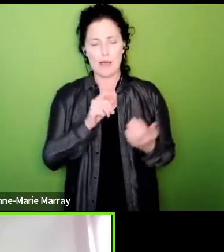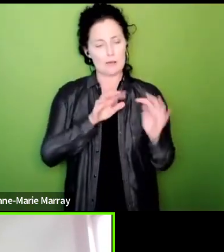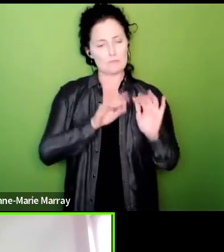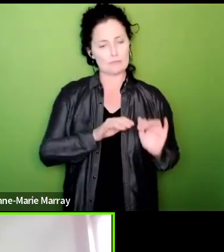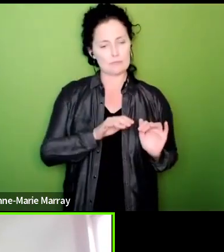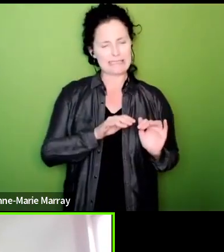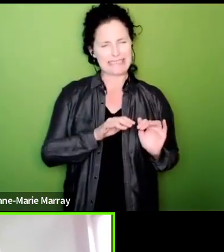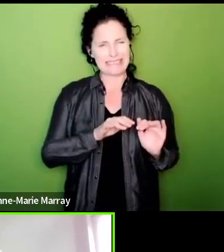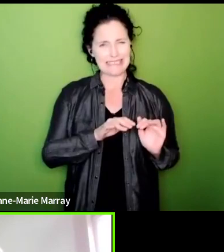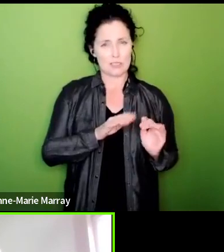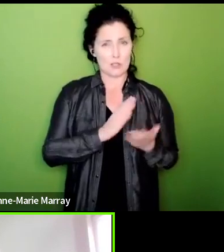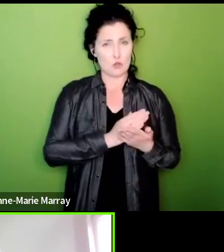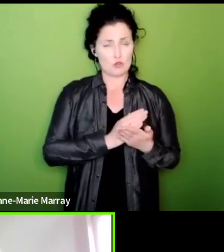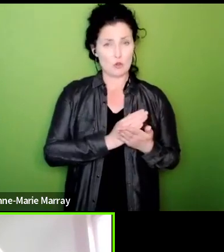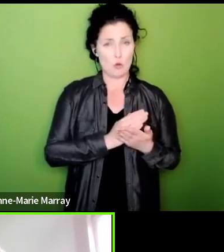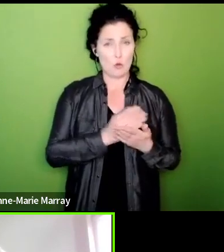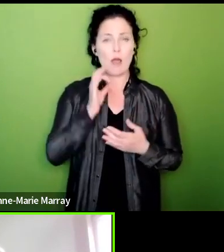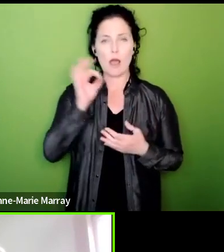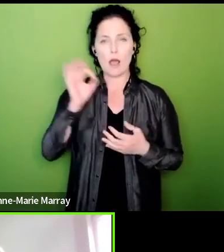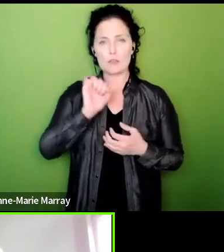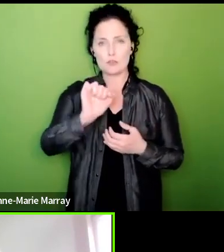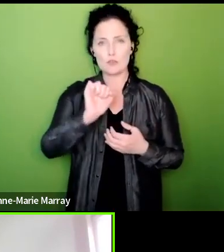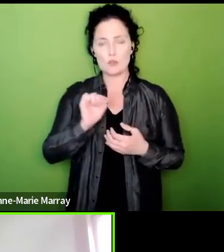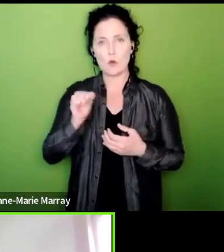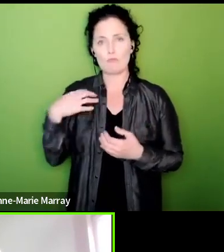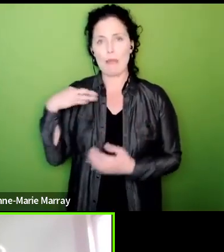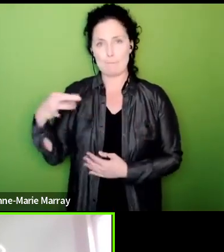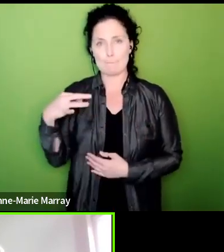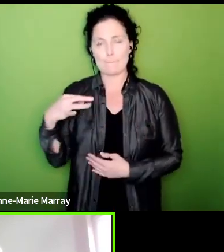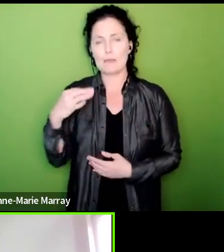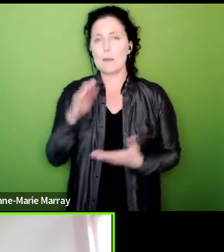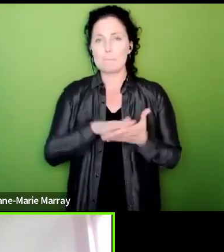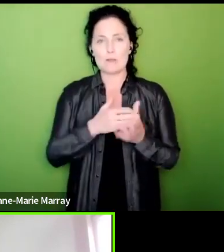to your rep because some employers have very Draconian social media policies others less so